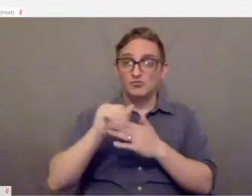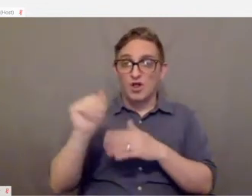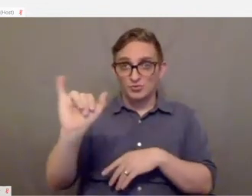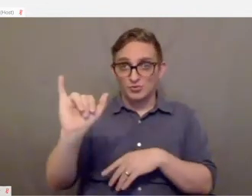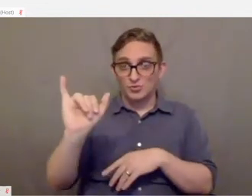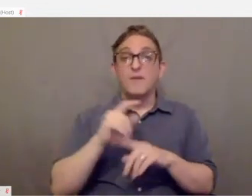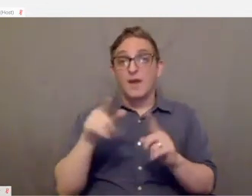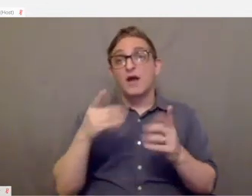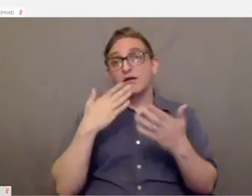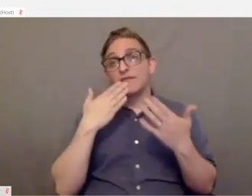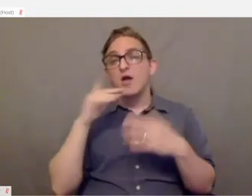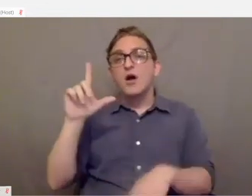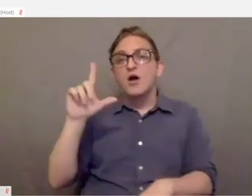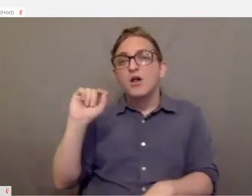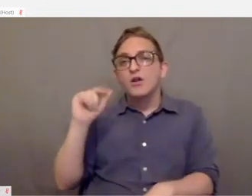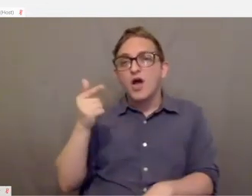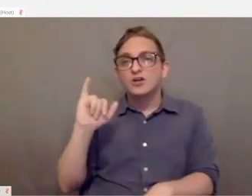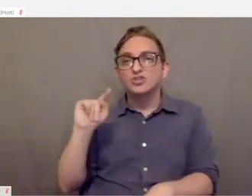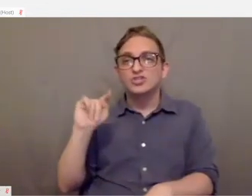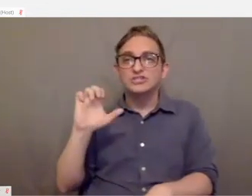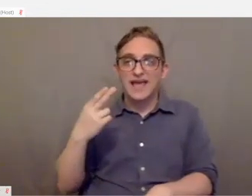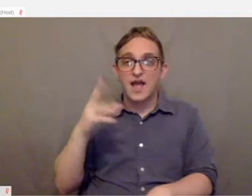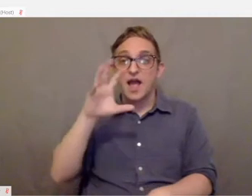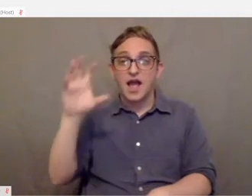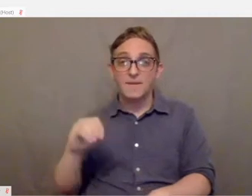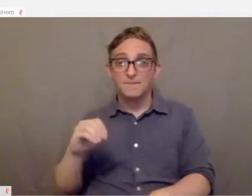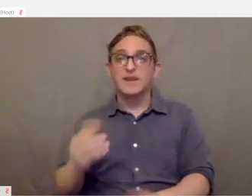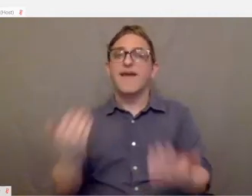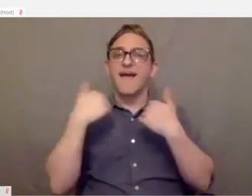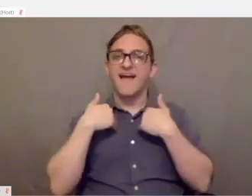Thankfully Logitech has spend in with a G adaptive gaming kit.